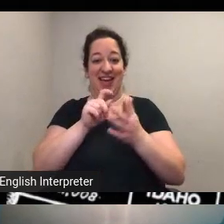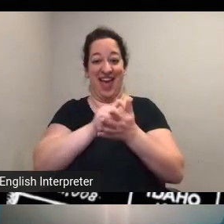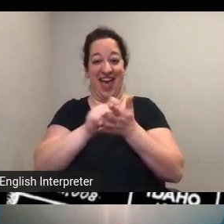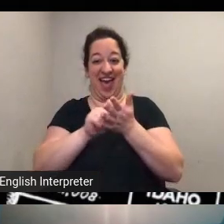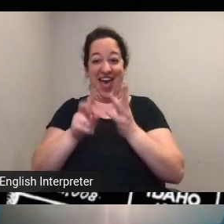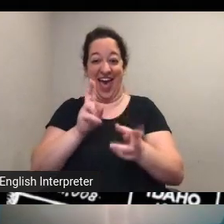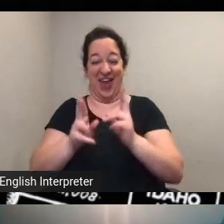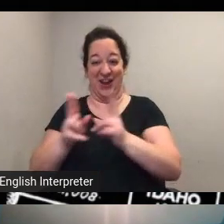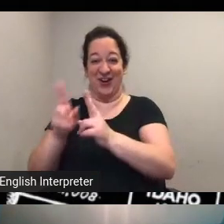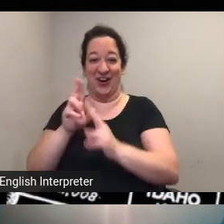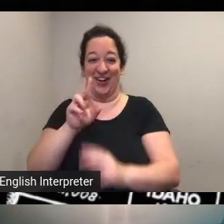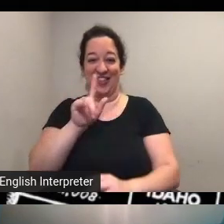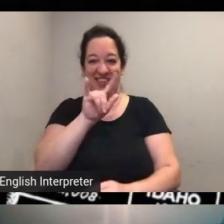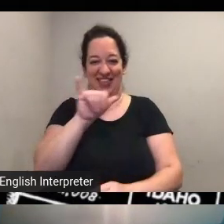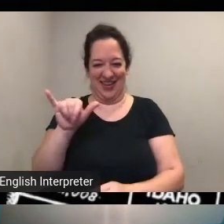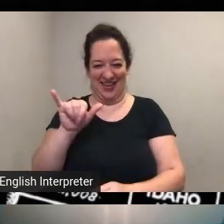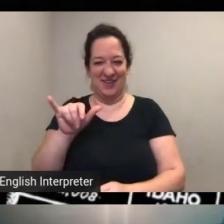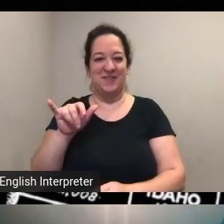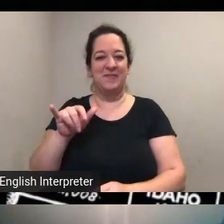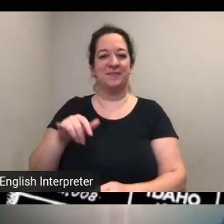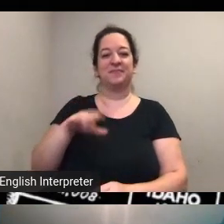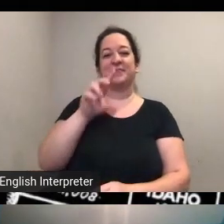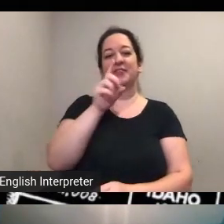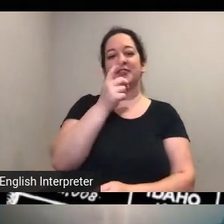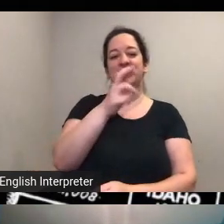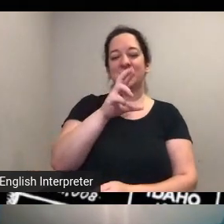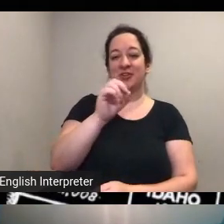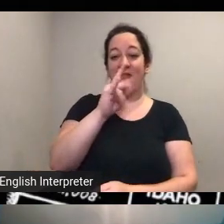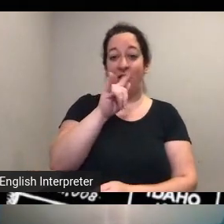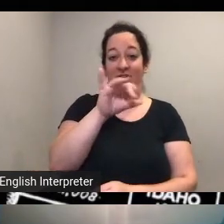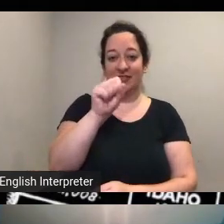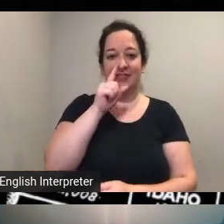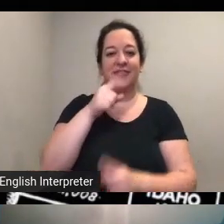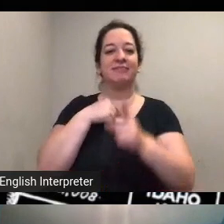fact um um emily bloomer of course um